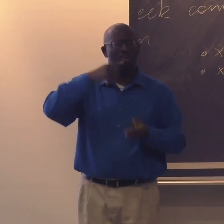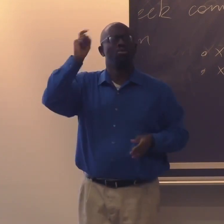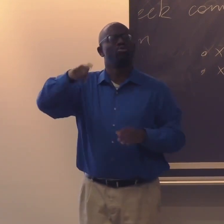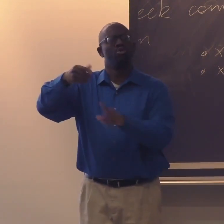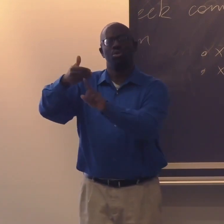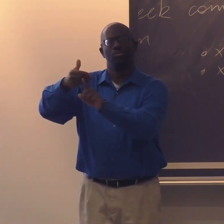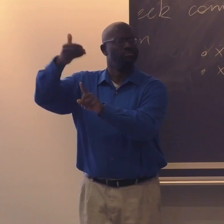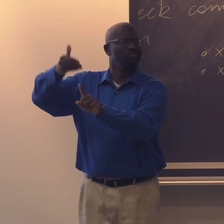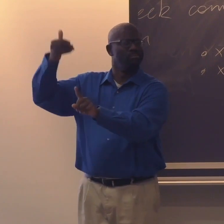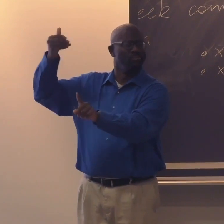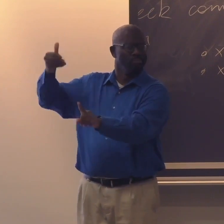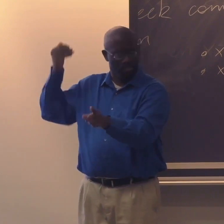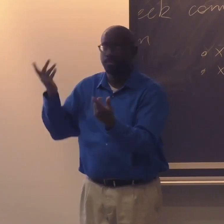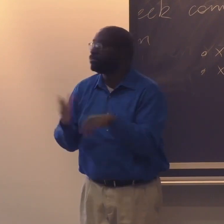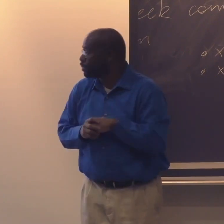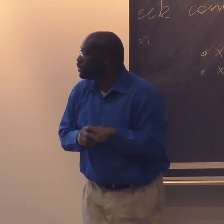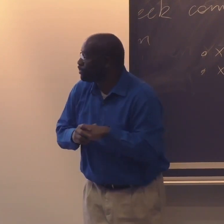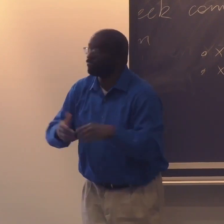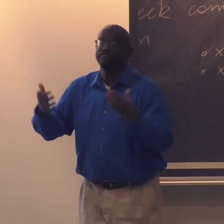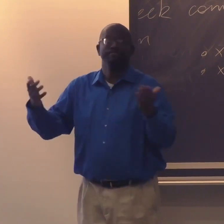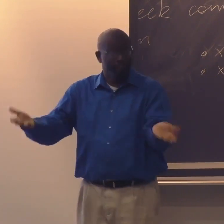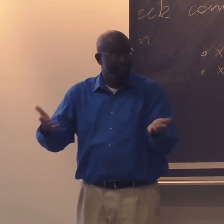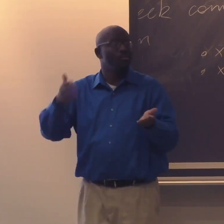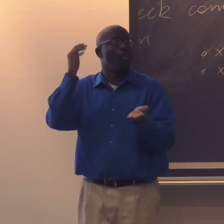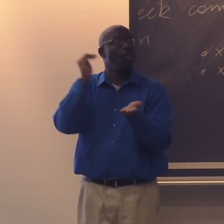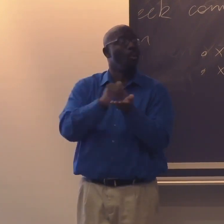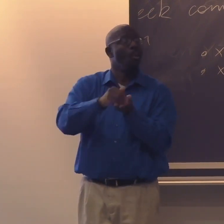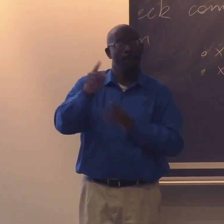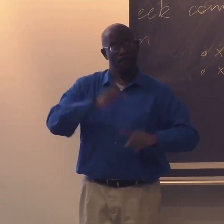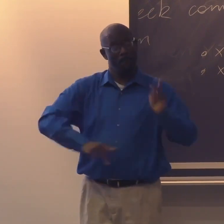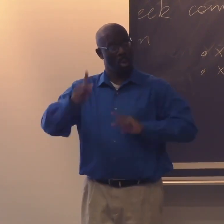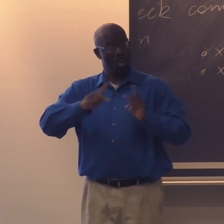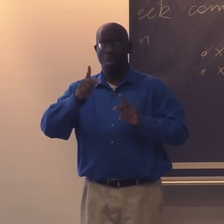So why haven't these conversations taken place historically?